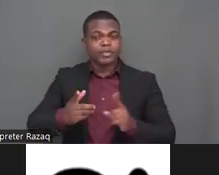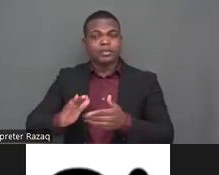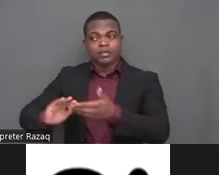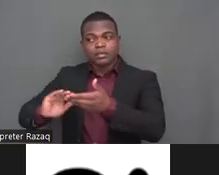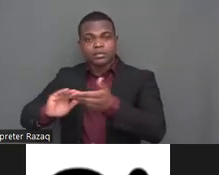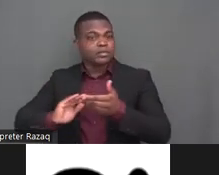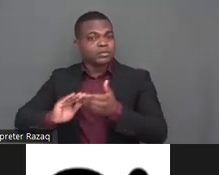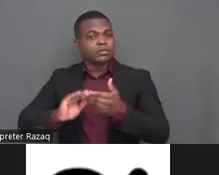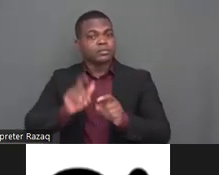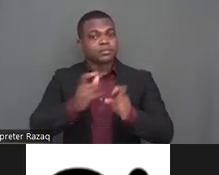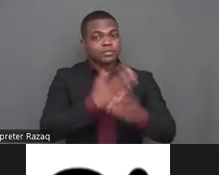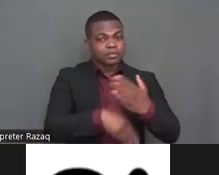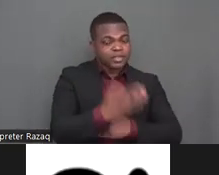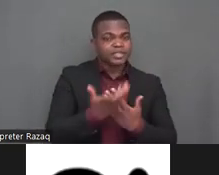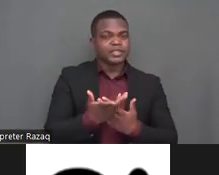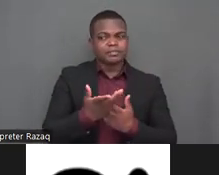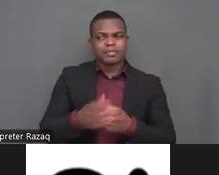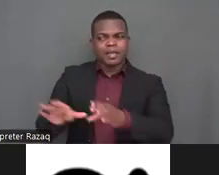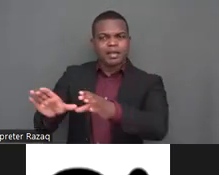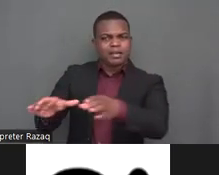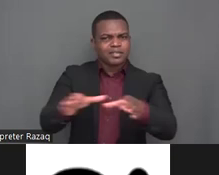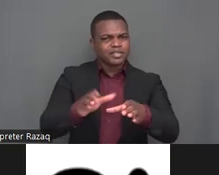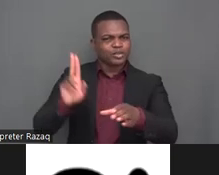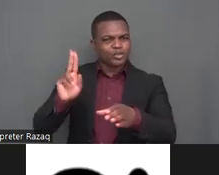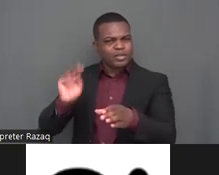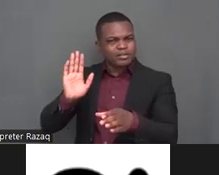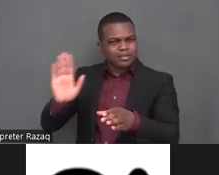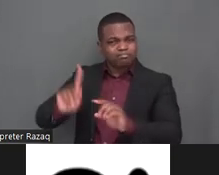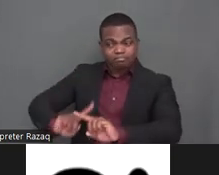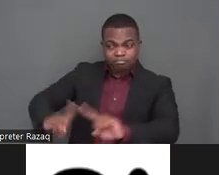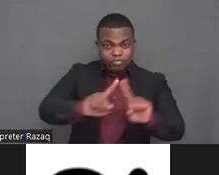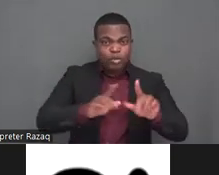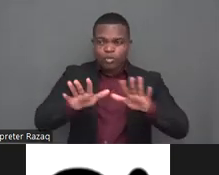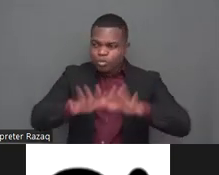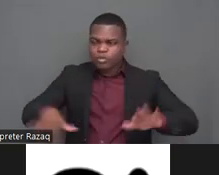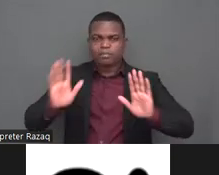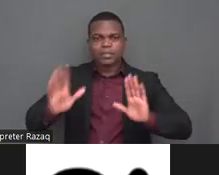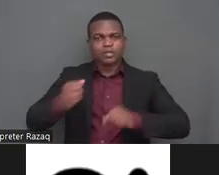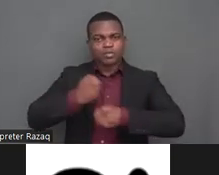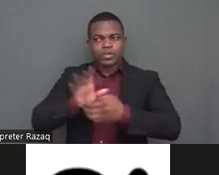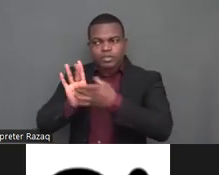realize the rights of persons with disabilities better in the future this week feeds into the